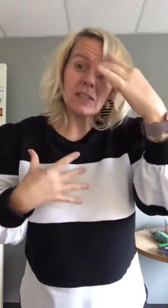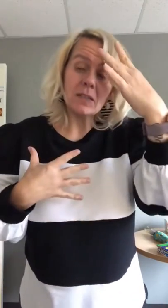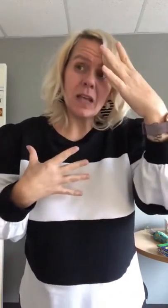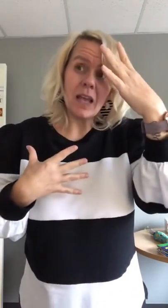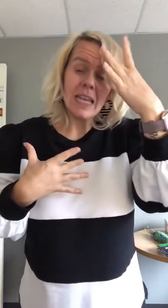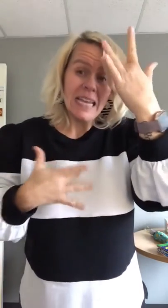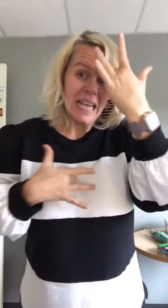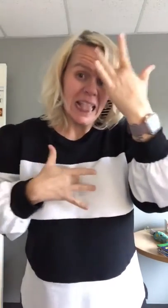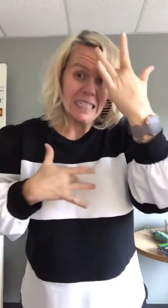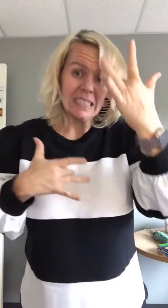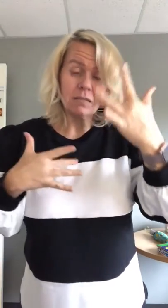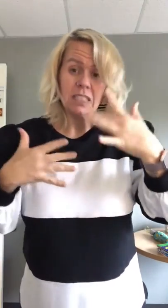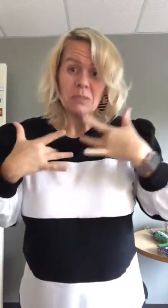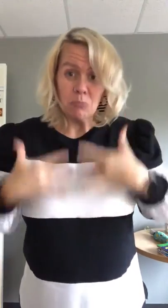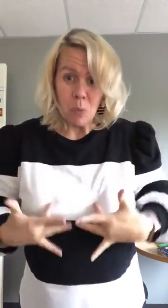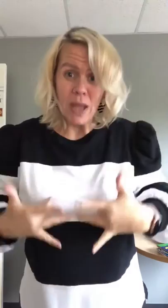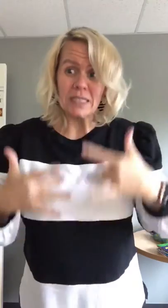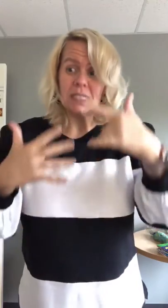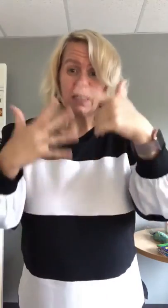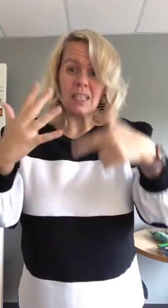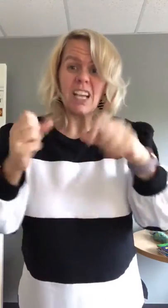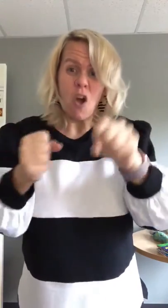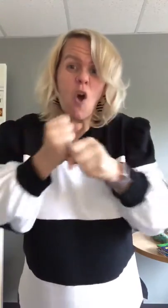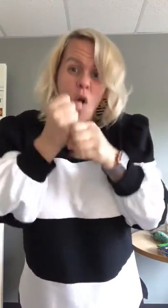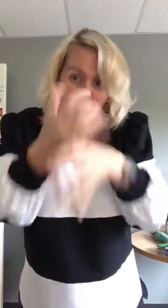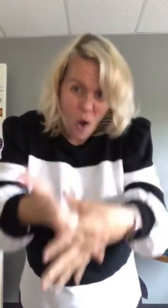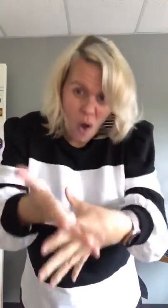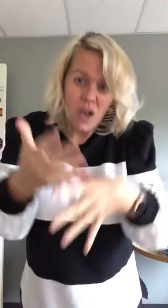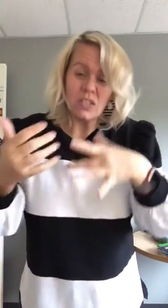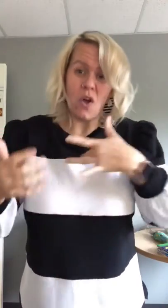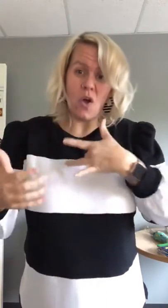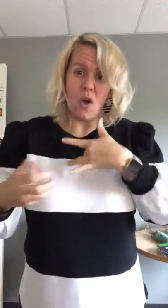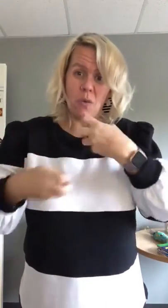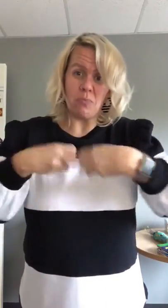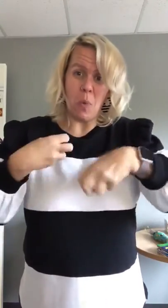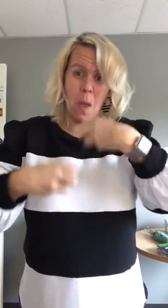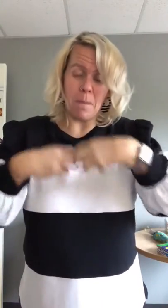Mental illness and depression can cause heart problems.